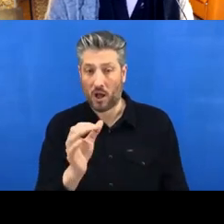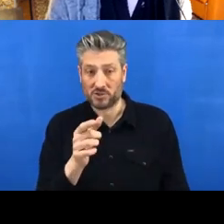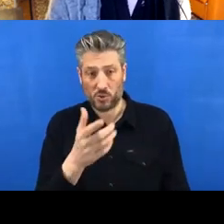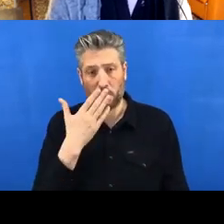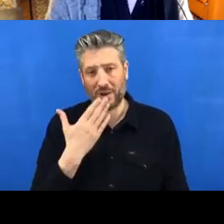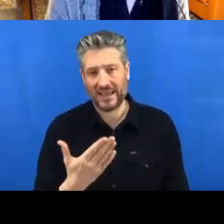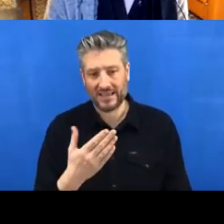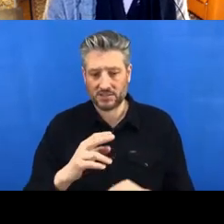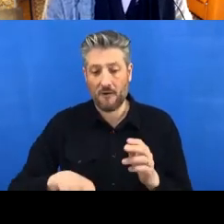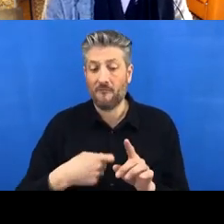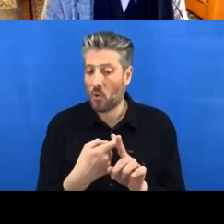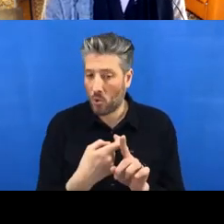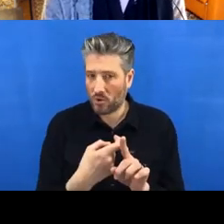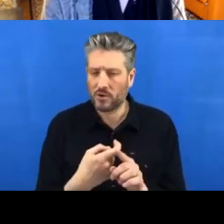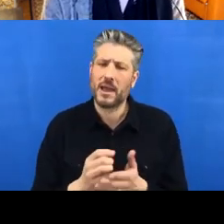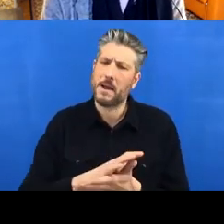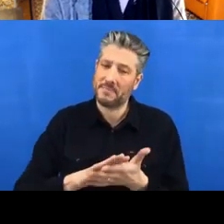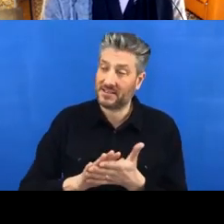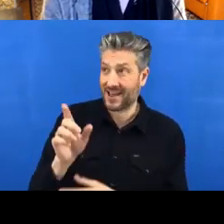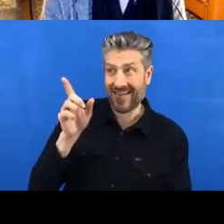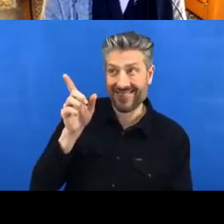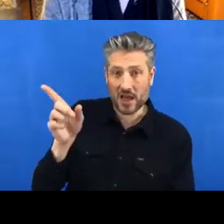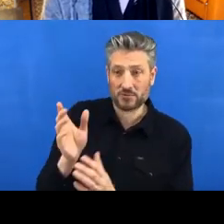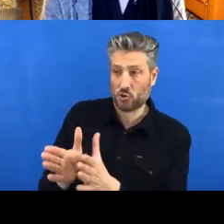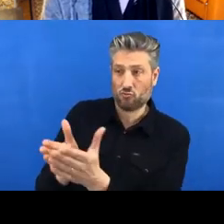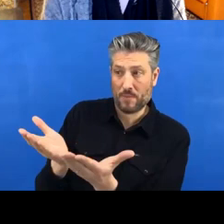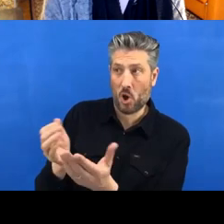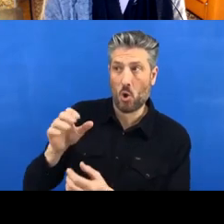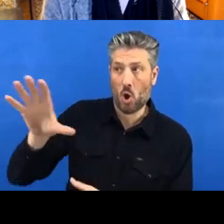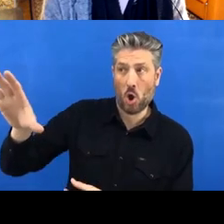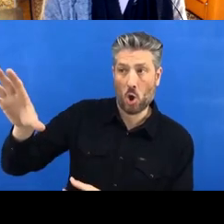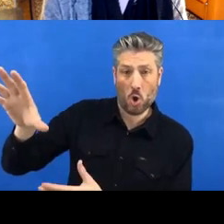for your own- on your own GitHub account, and then clone it and work on it locally.